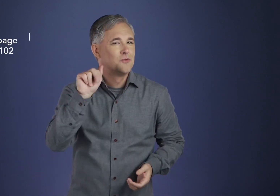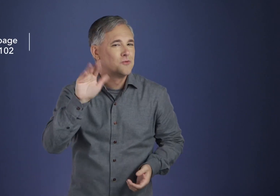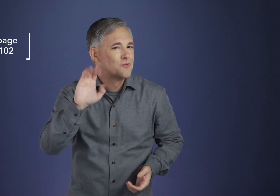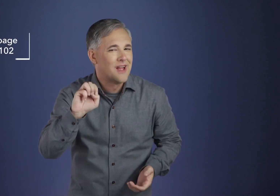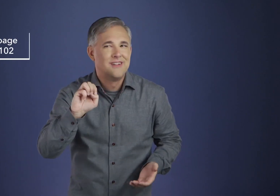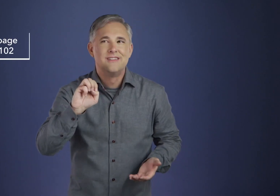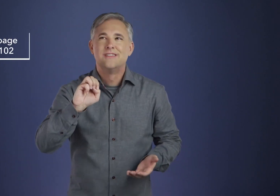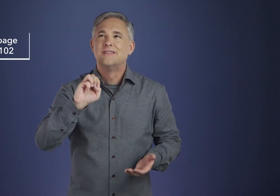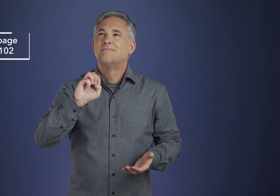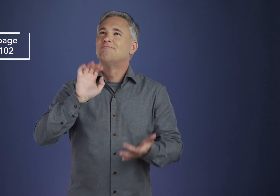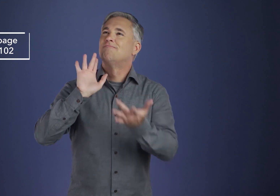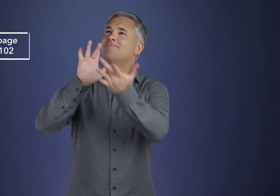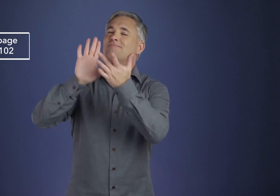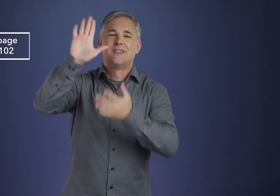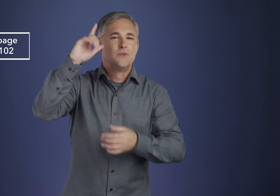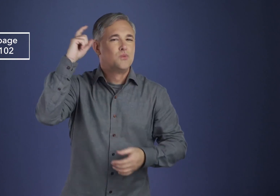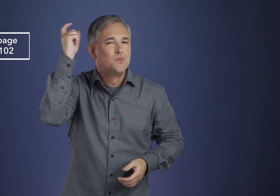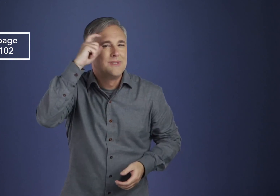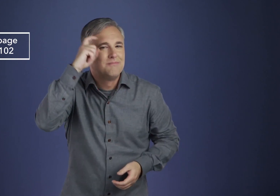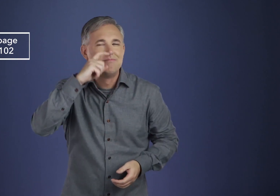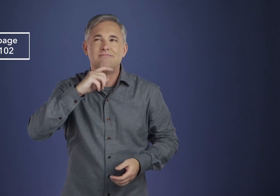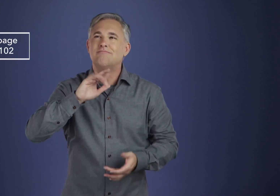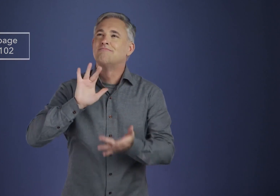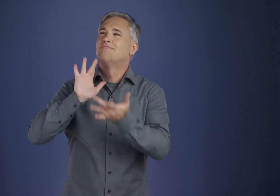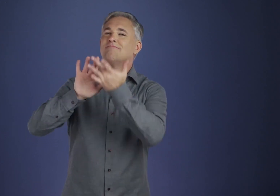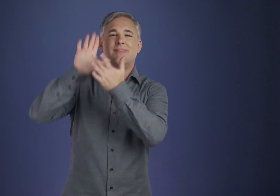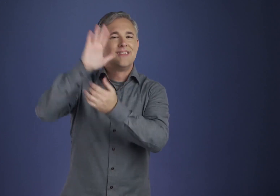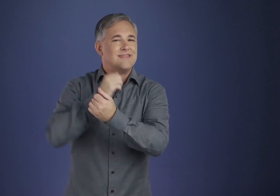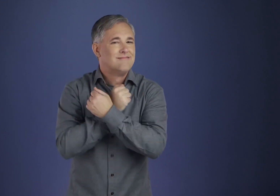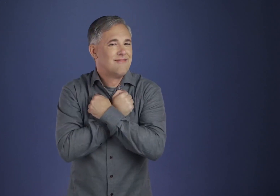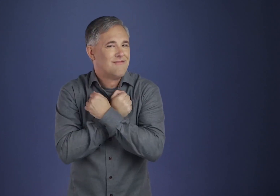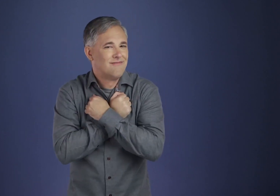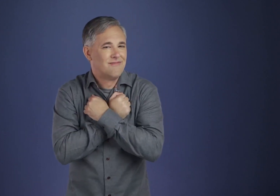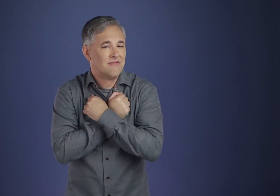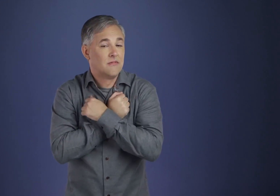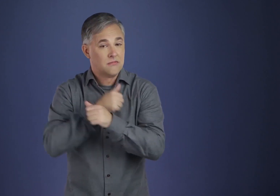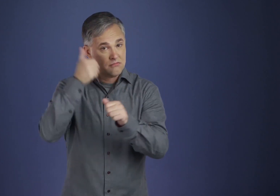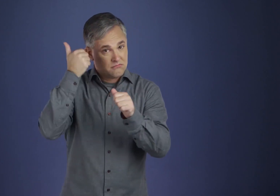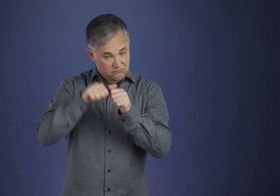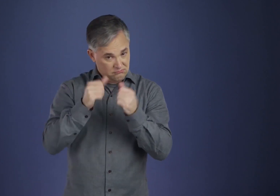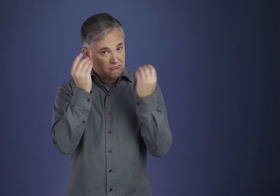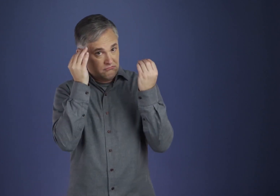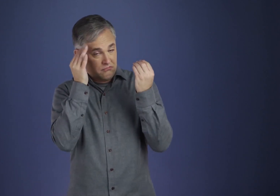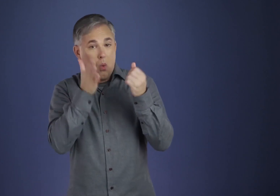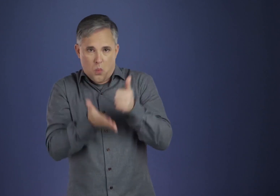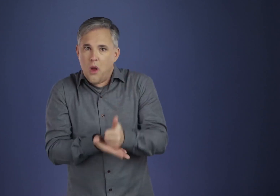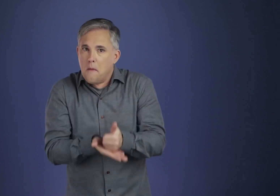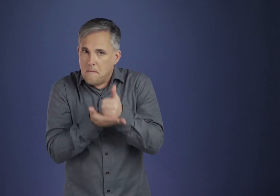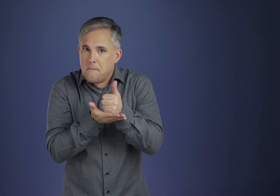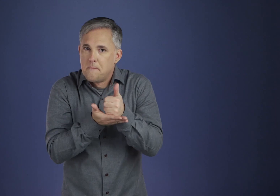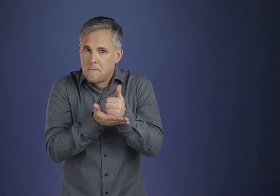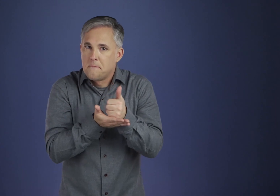With it we can broaden and deepen the channel between ourselves and God as we understand Him.